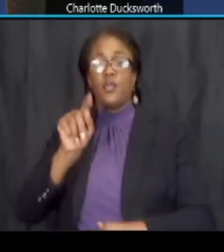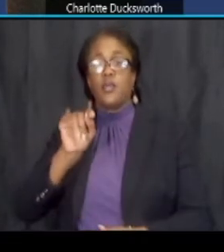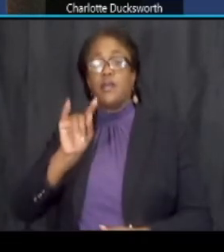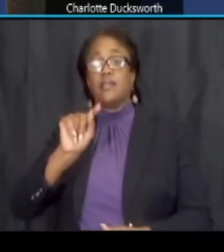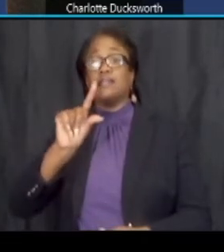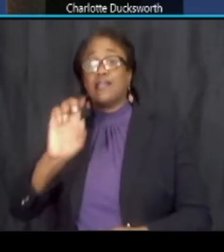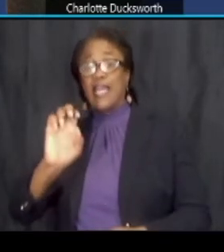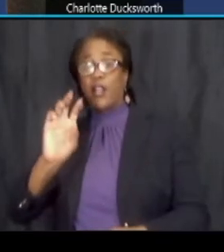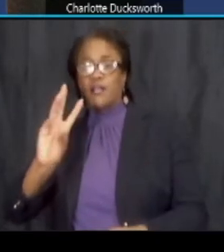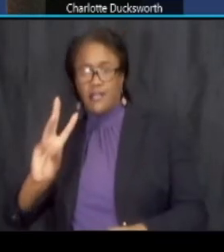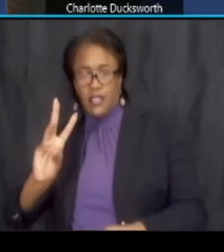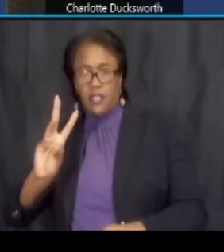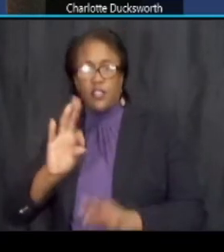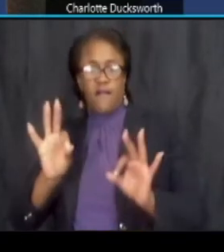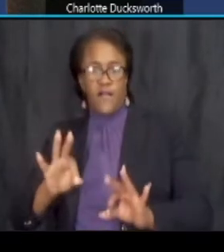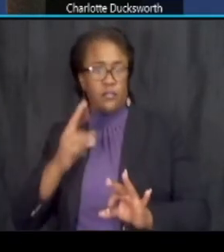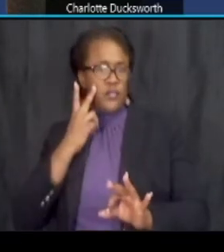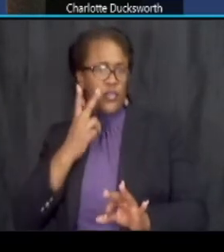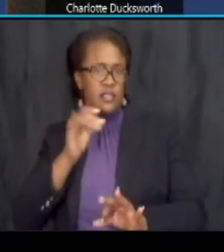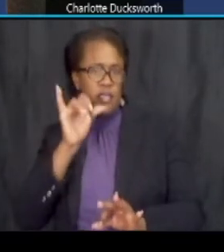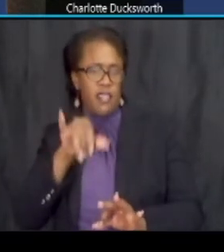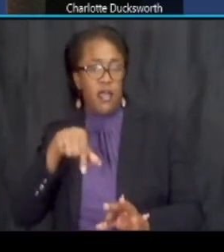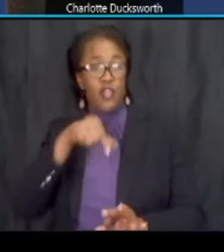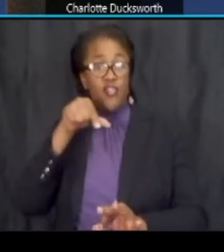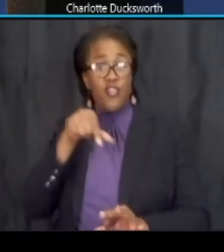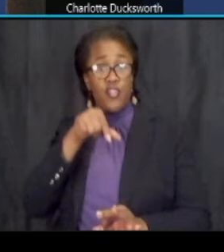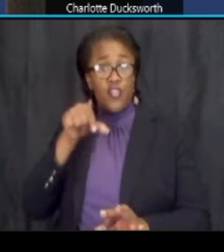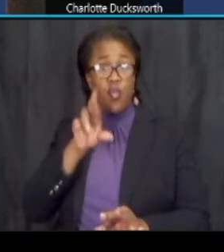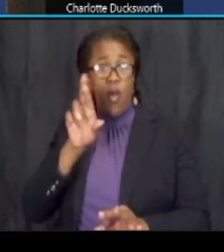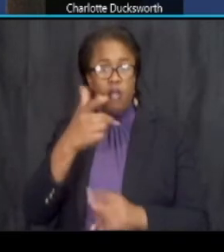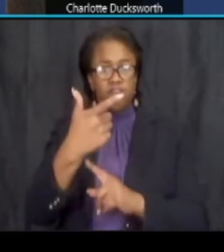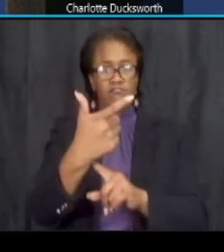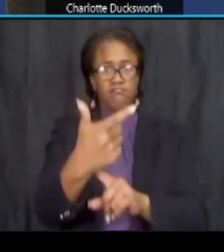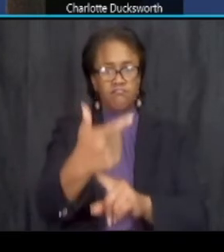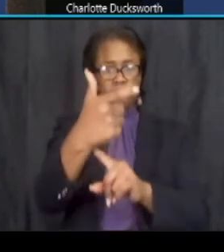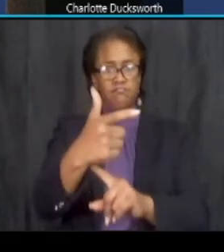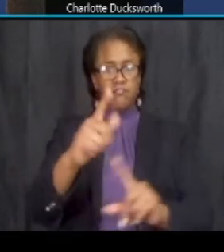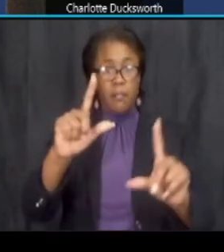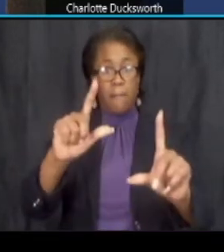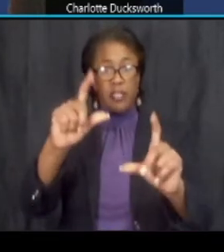screen you will see the qr code which you can take a picture of and the title six form will come up